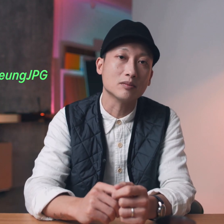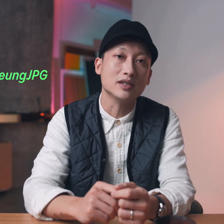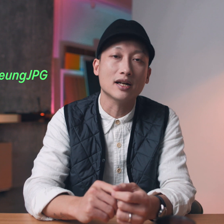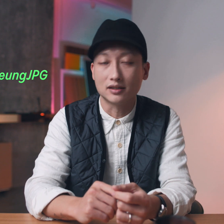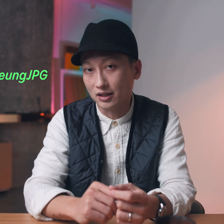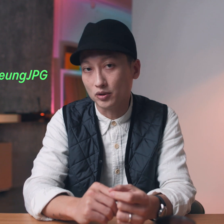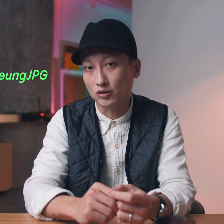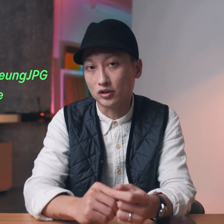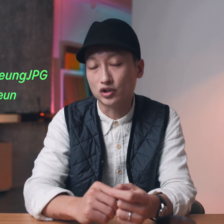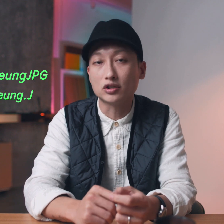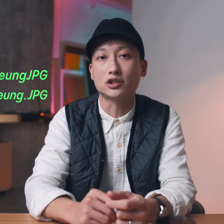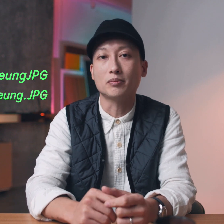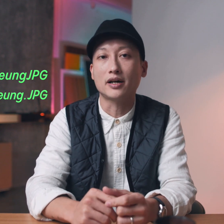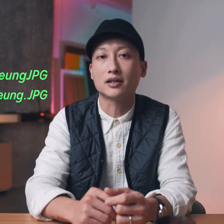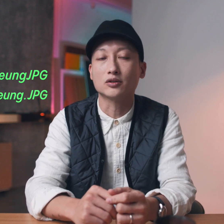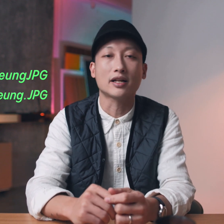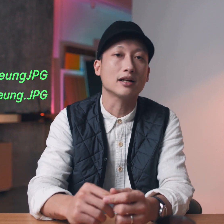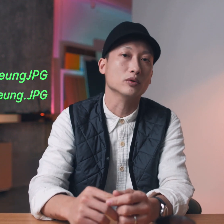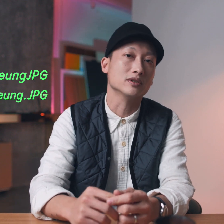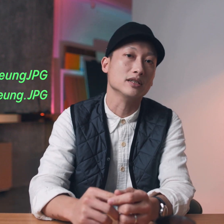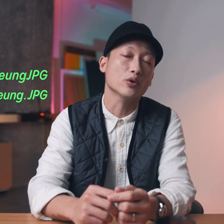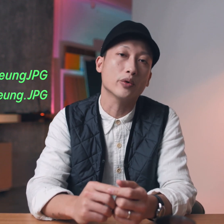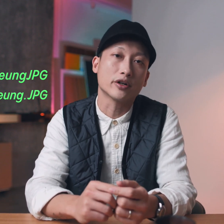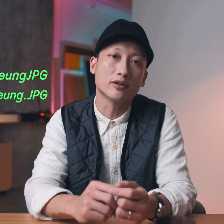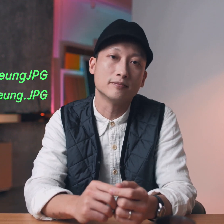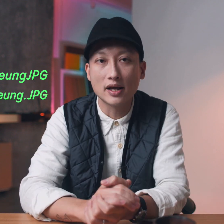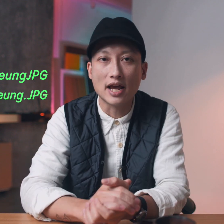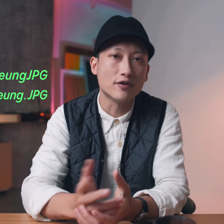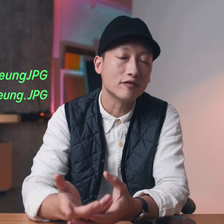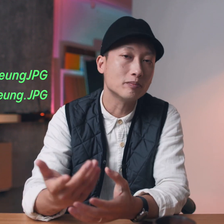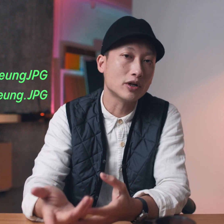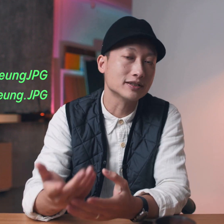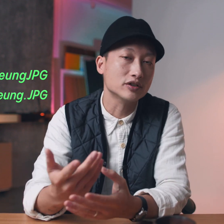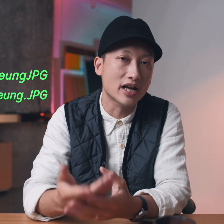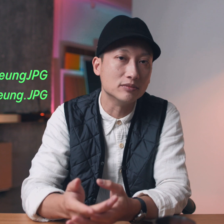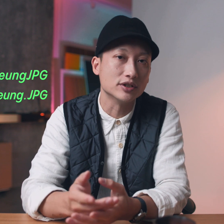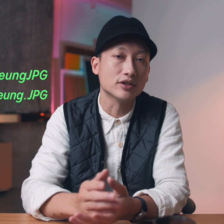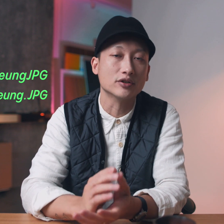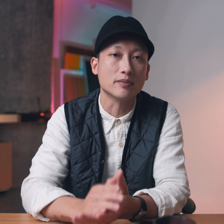tag me at "GabrielLeung.JPG" so that I will see your work if you often process your images on